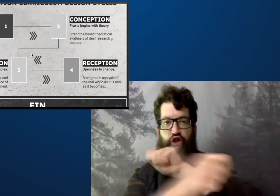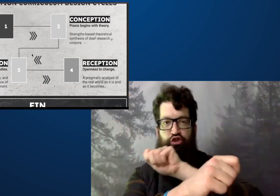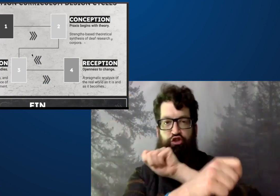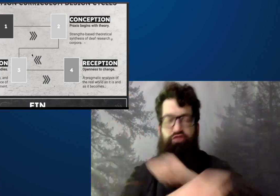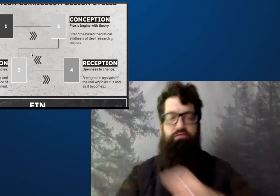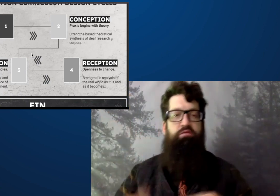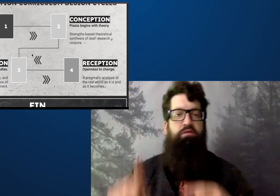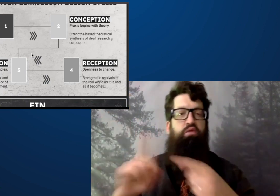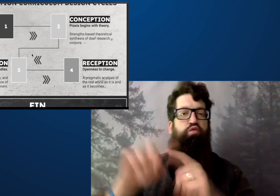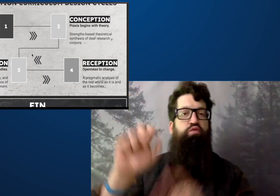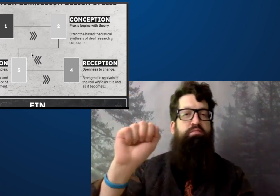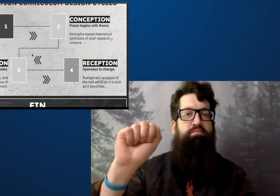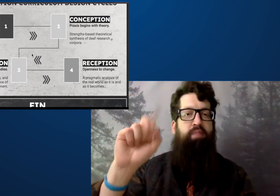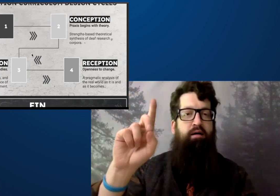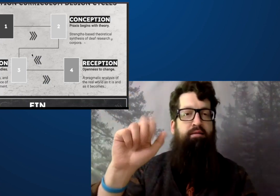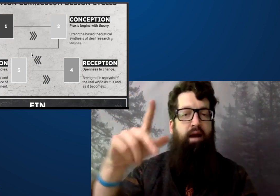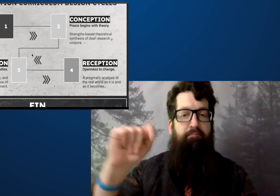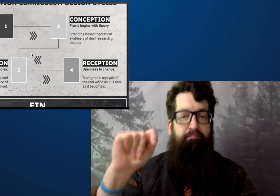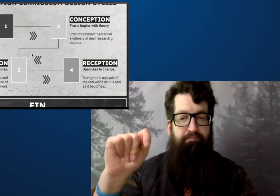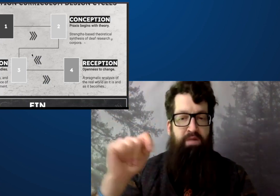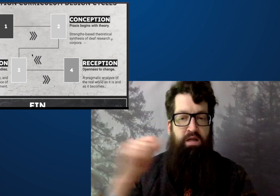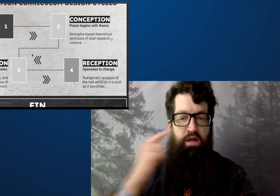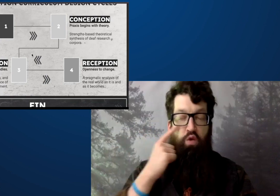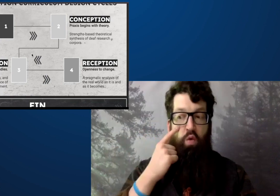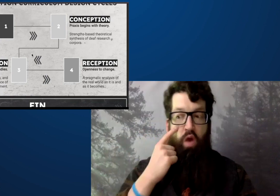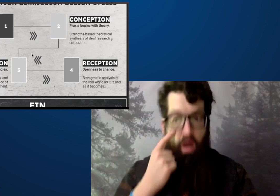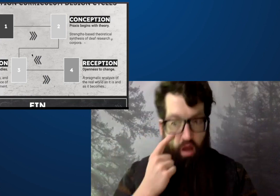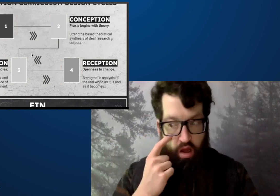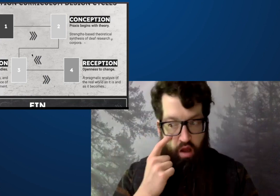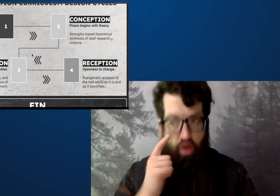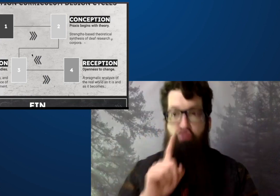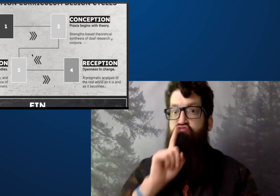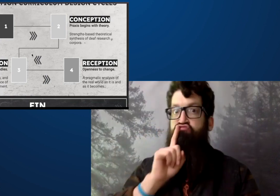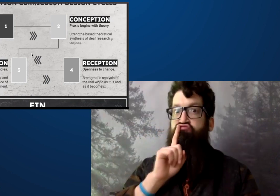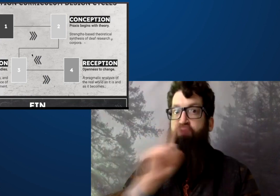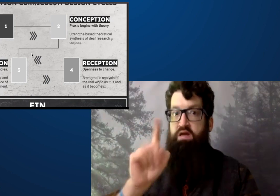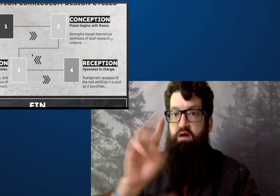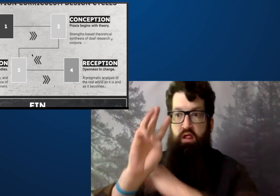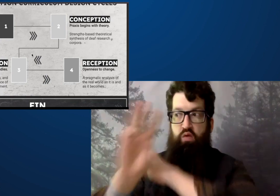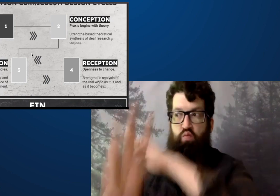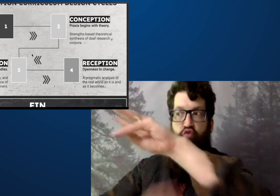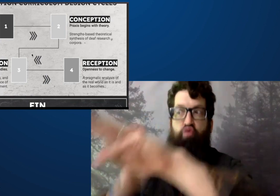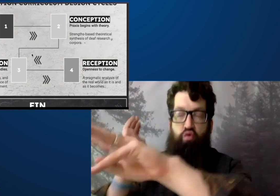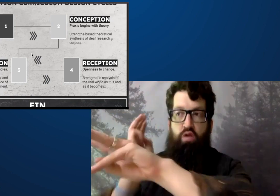You have to have an openness to change and adapt.